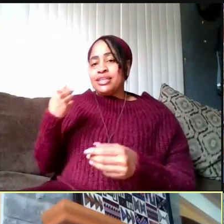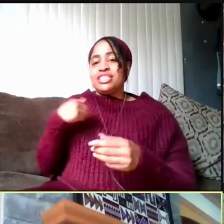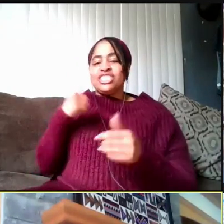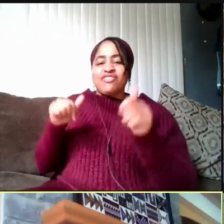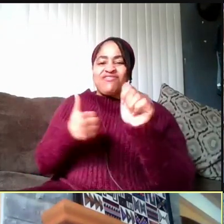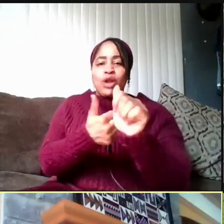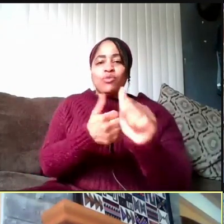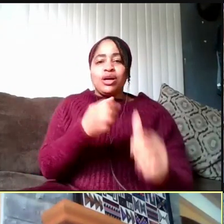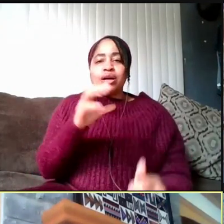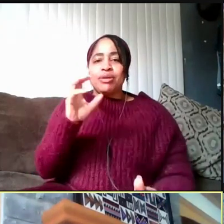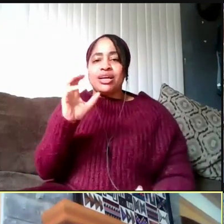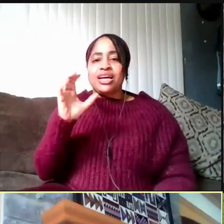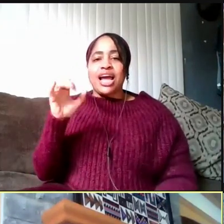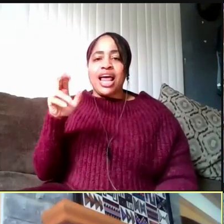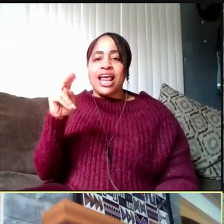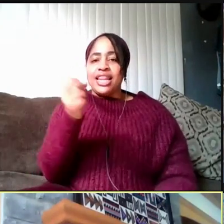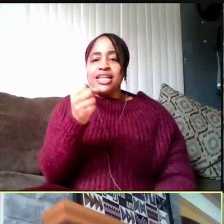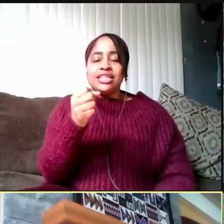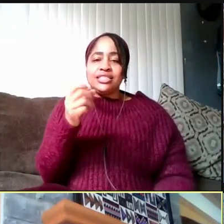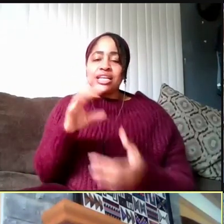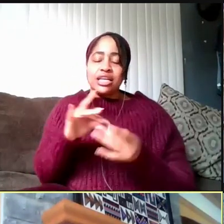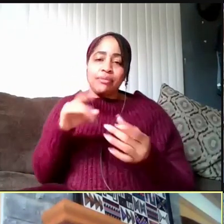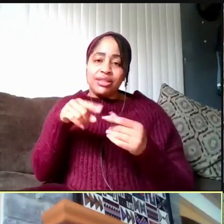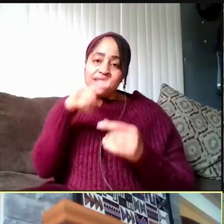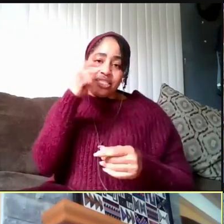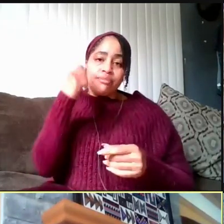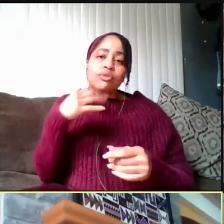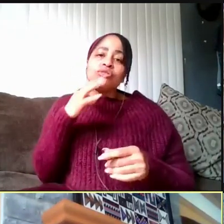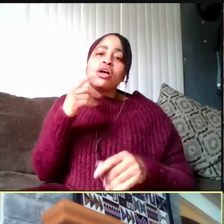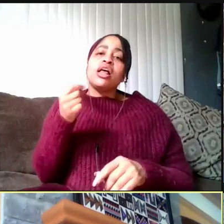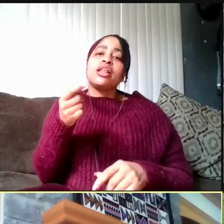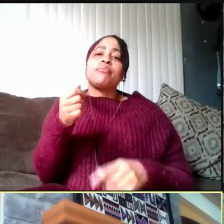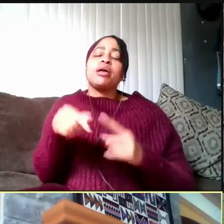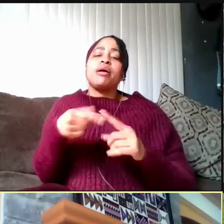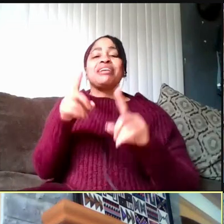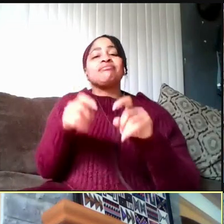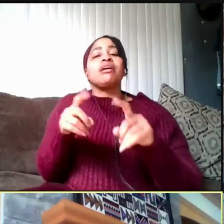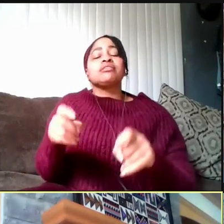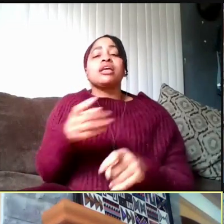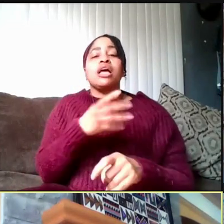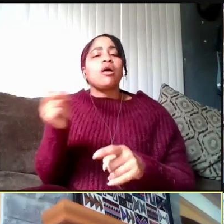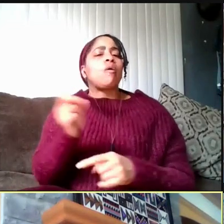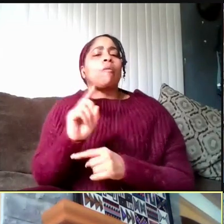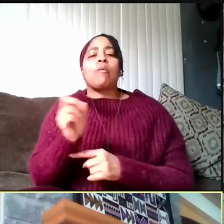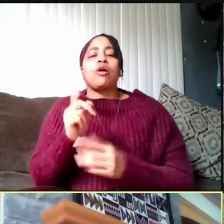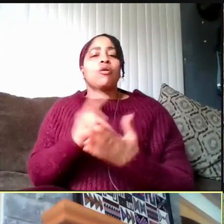around spring summer. I just wanna talk a little bit about testing and where the program is gonna be with that.